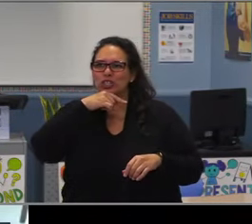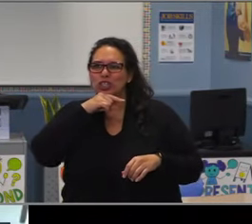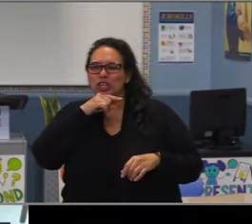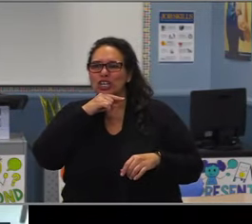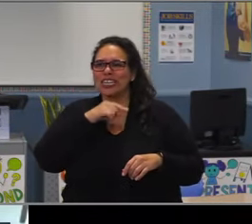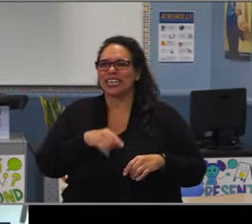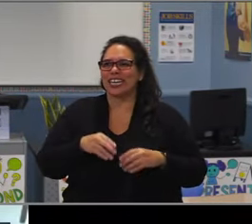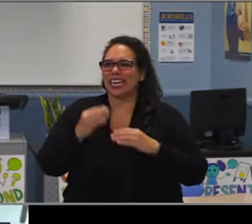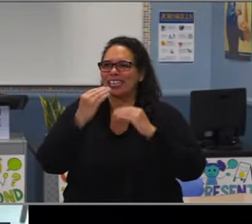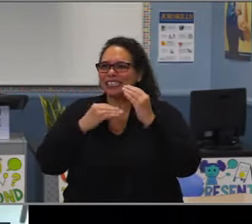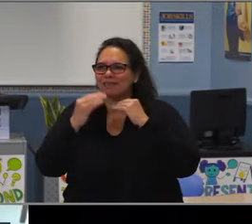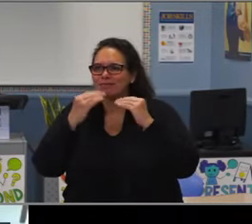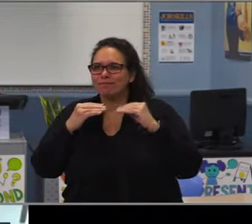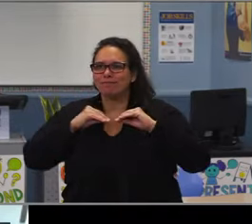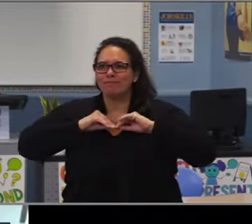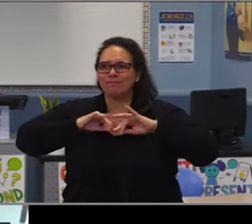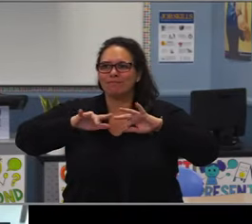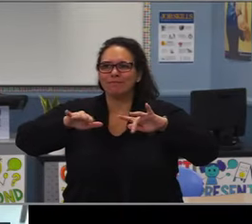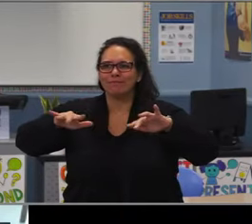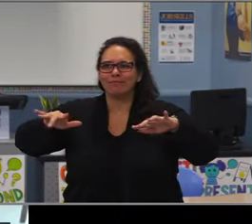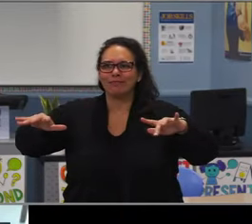Congratulations and best wishes.